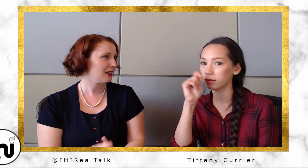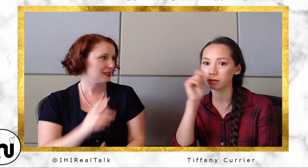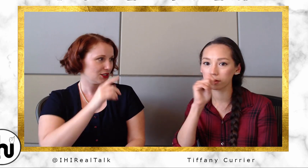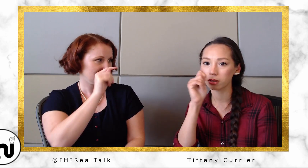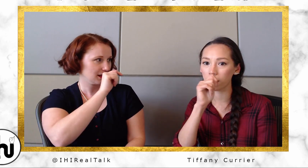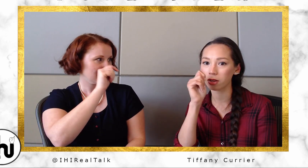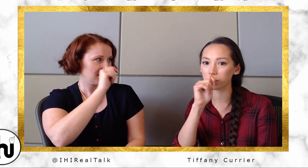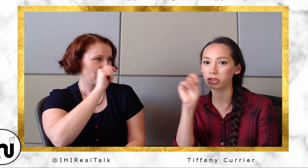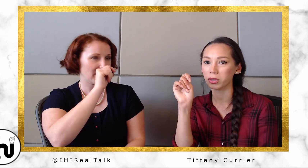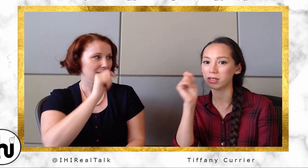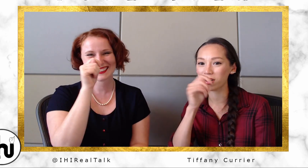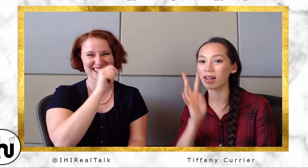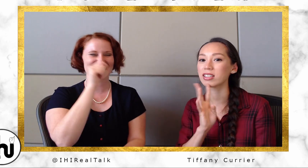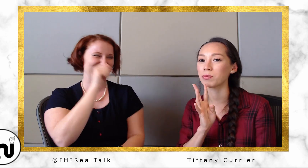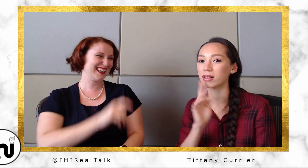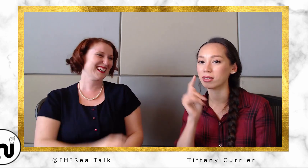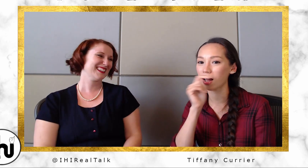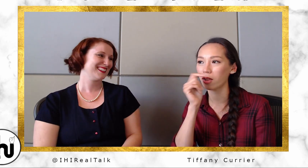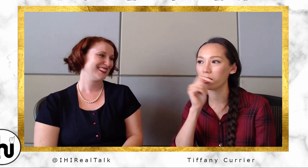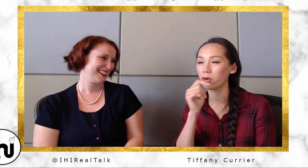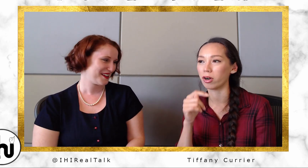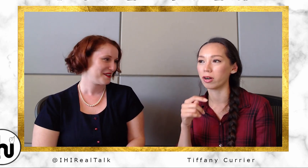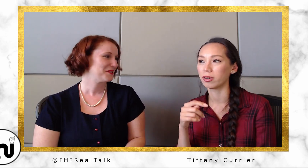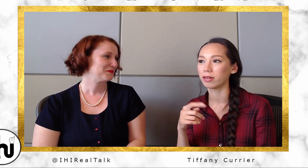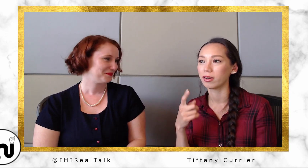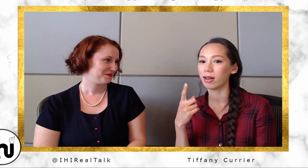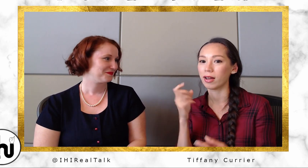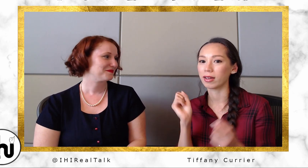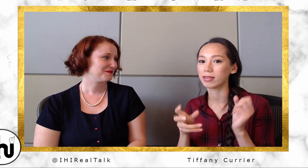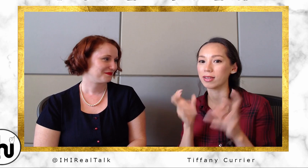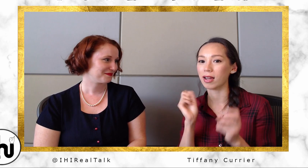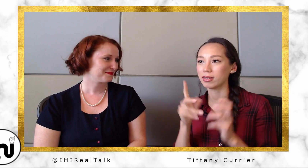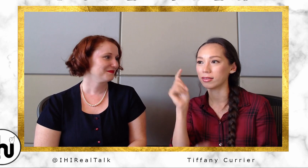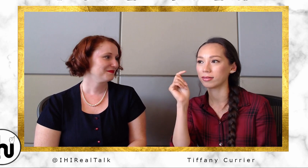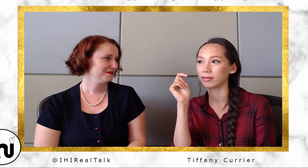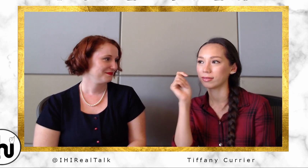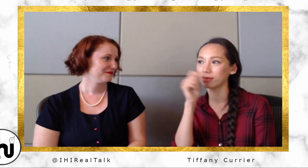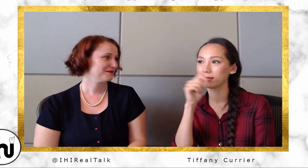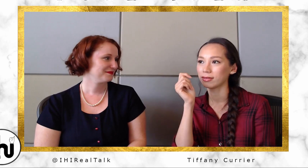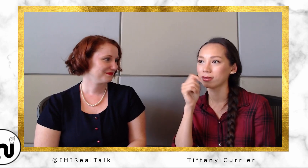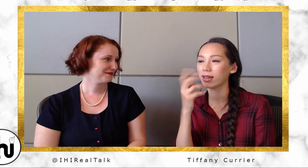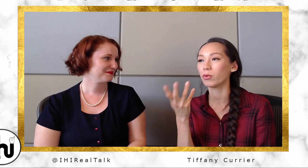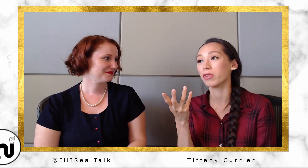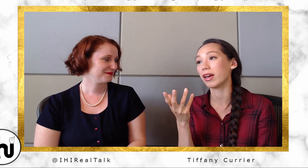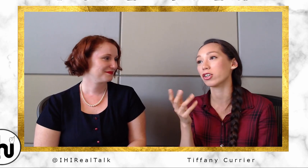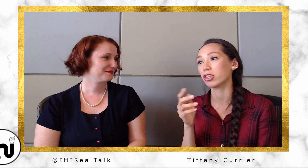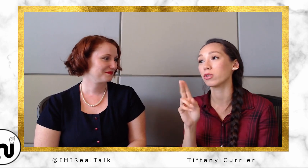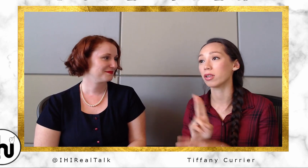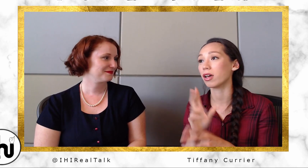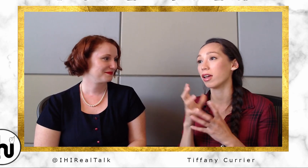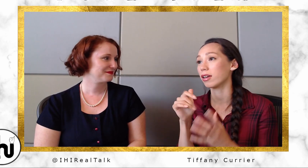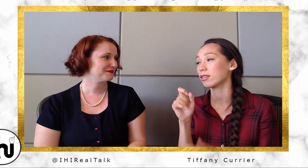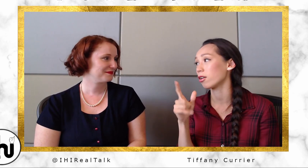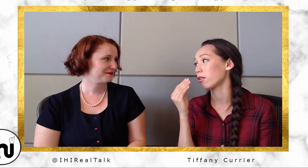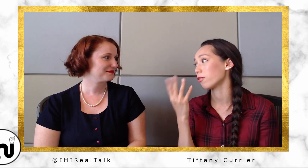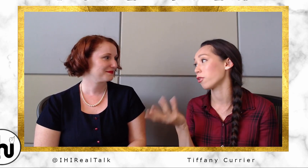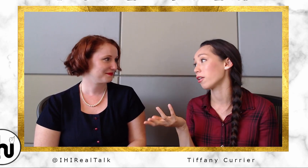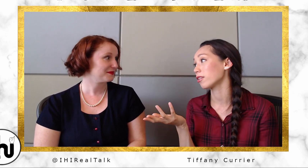Tiffany: Tagalog (signs Tagalog). Desirée: Is it just...? Okay. Tiffany: I guess, SIGN + TAGALOG. Well, they actually use a lot of ASL, FYI.